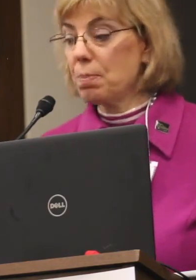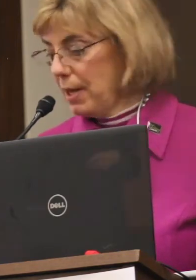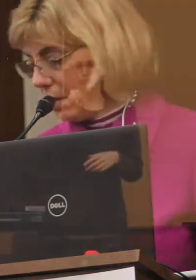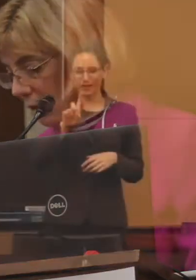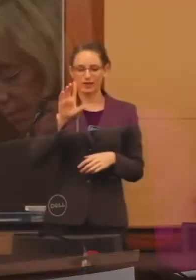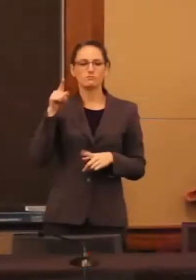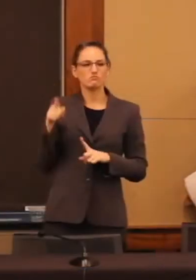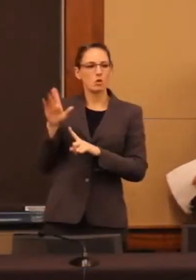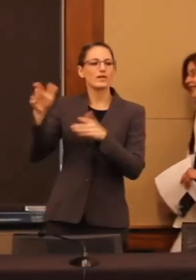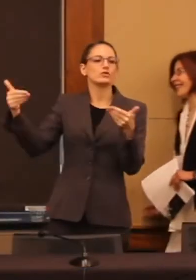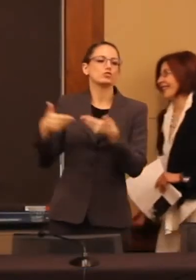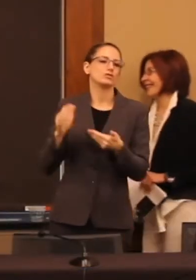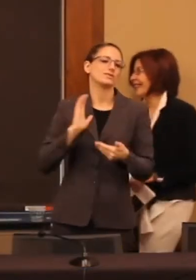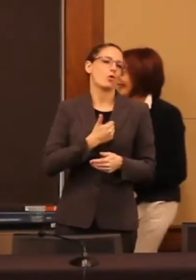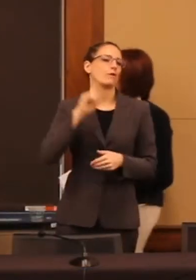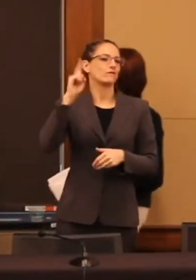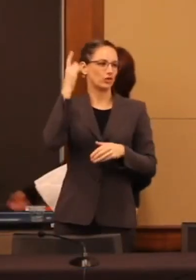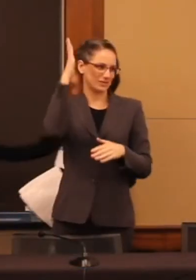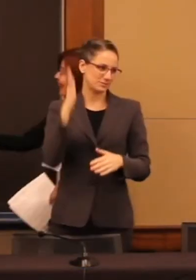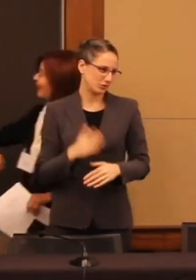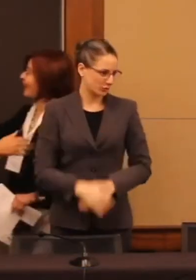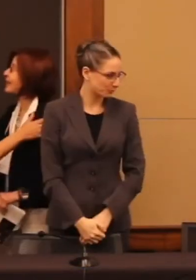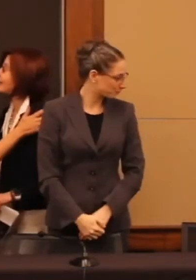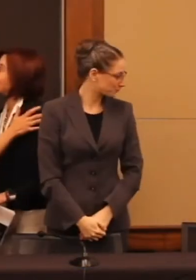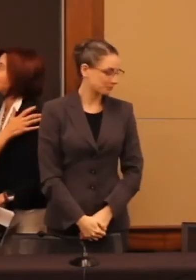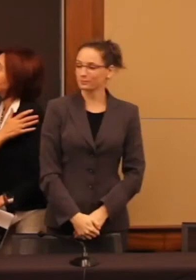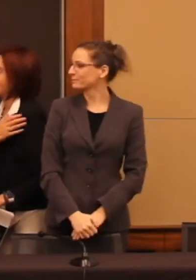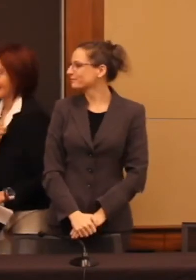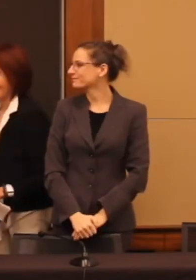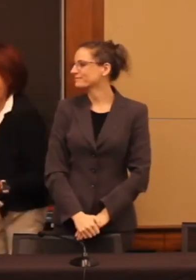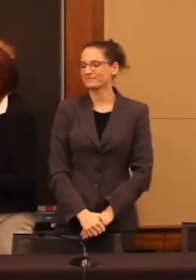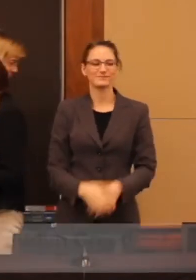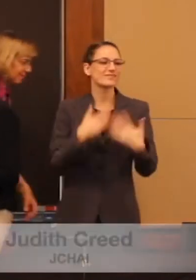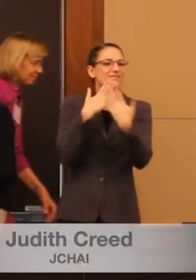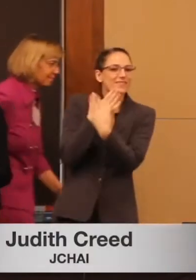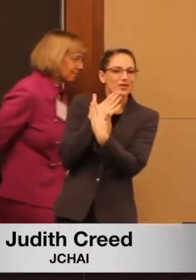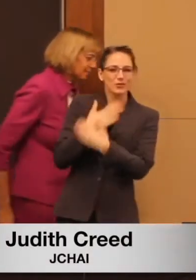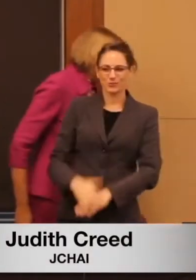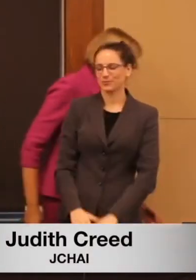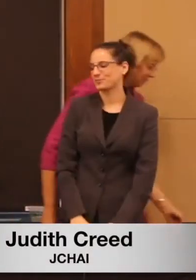speaker.